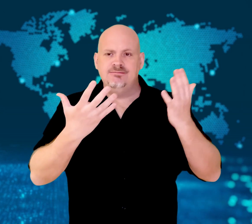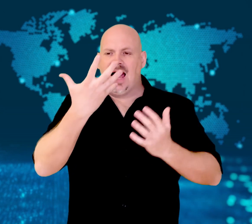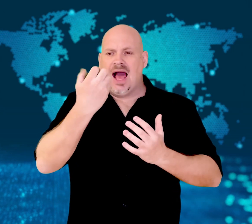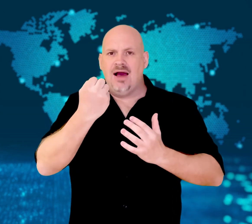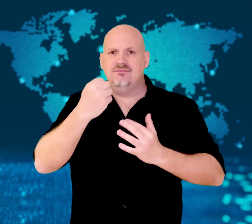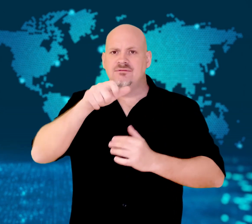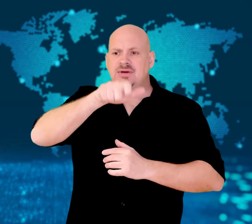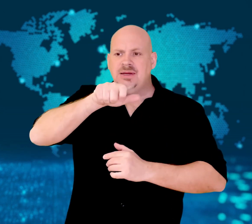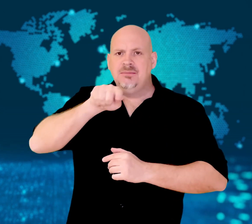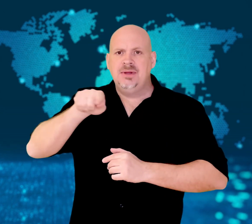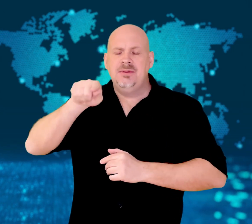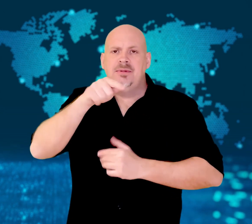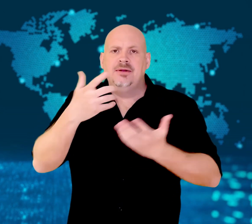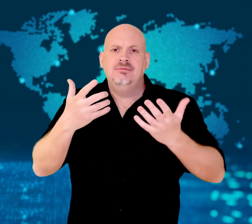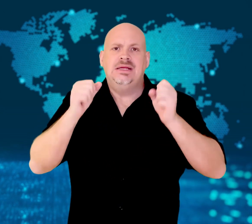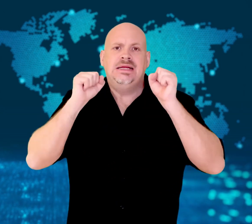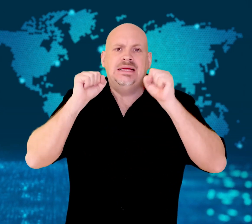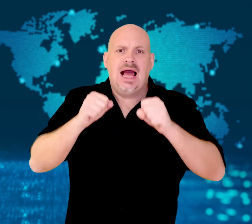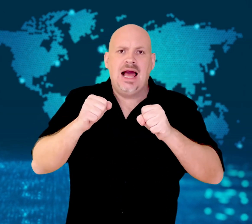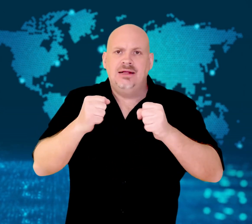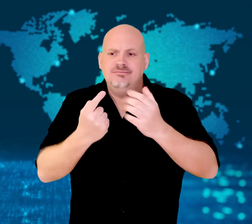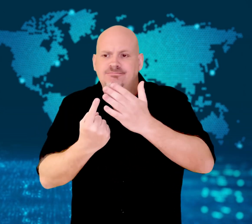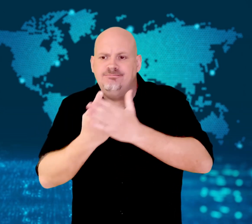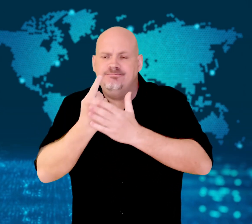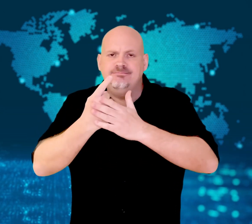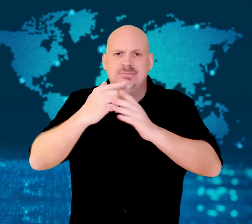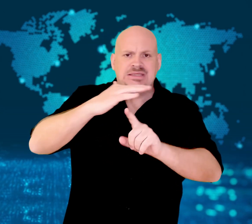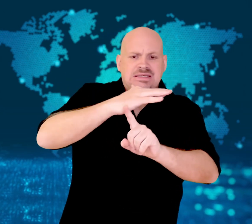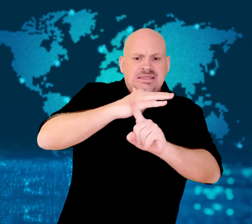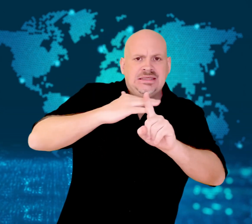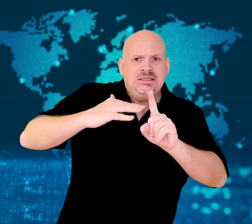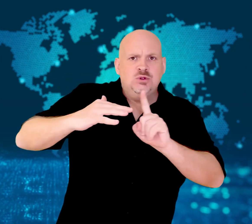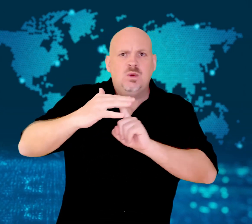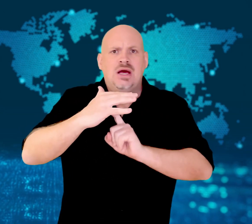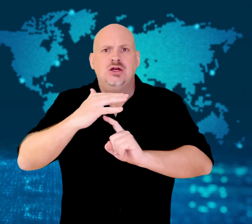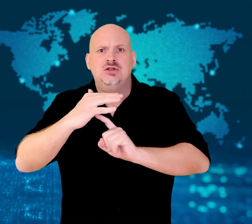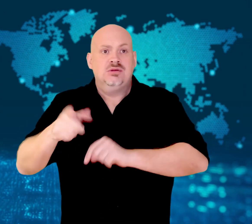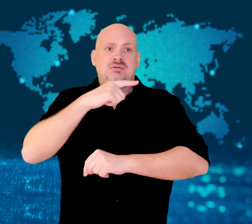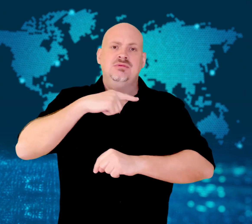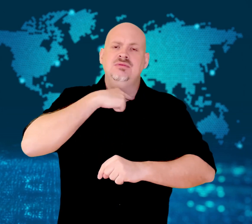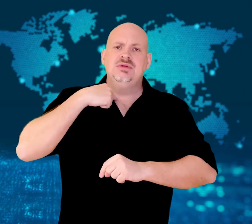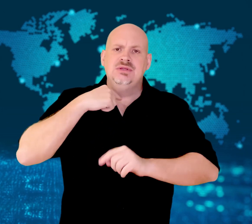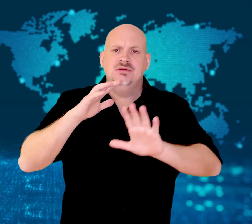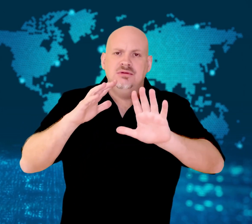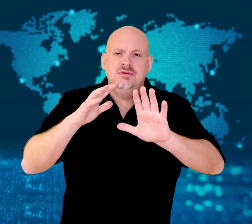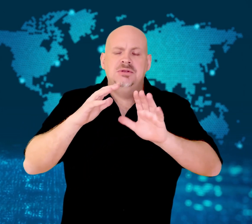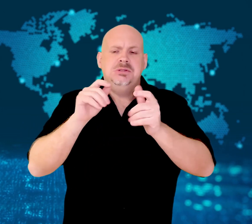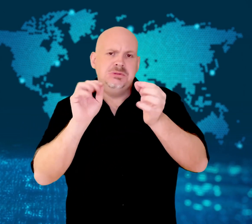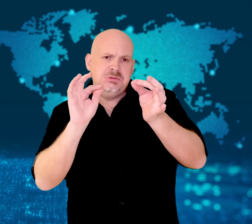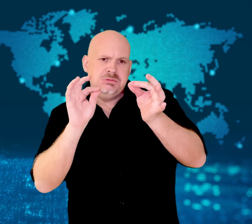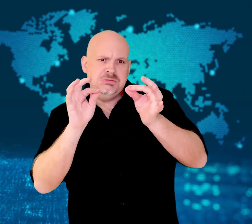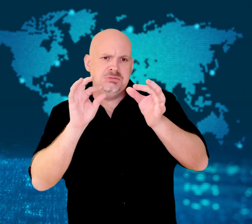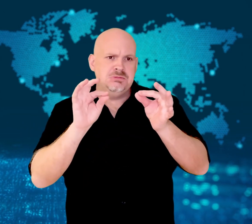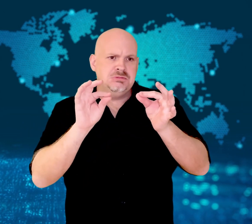the death penalty in some circumstances.